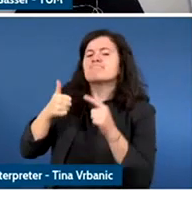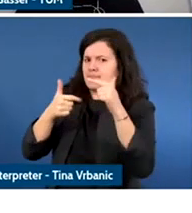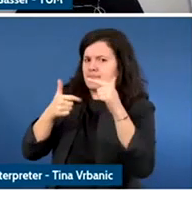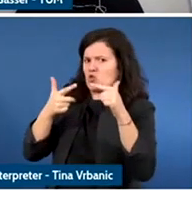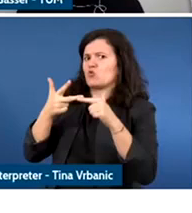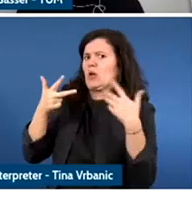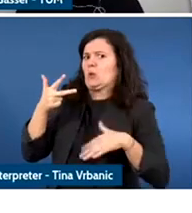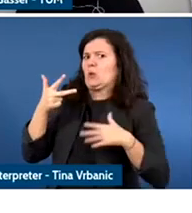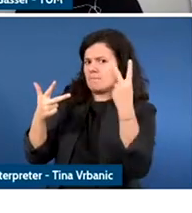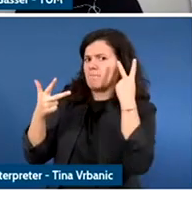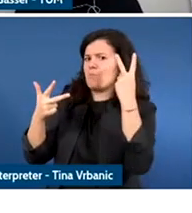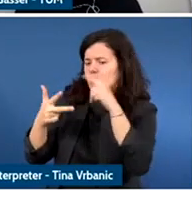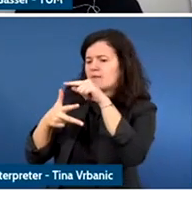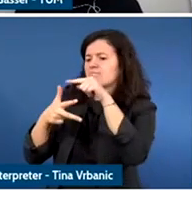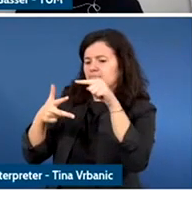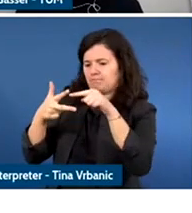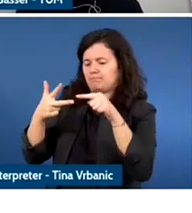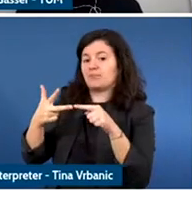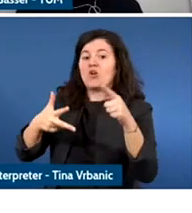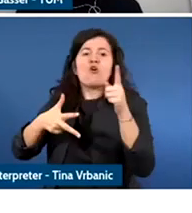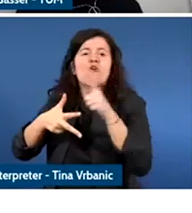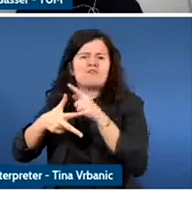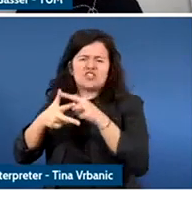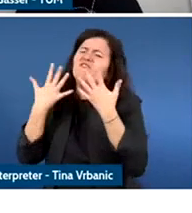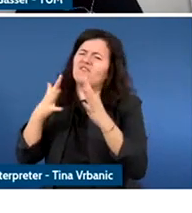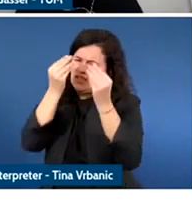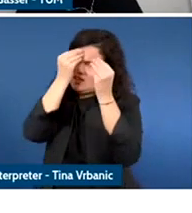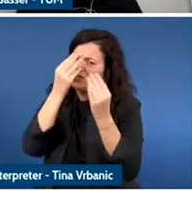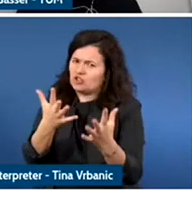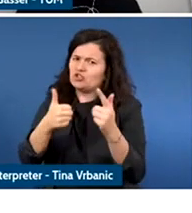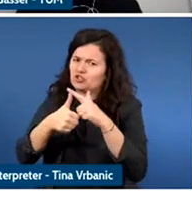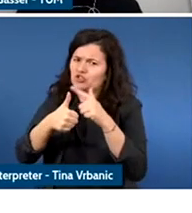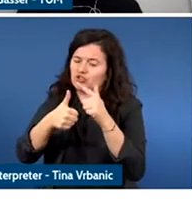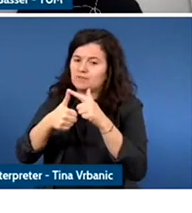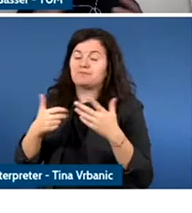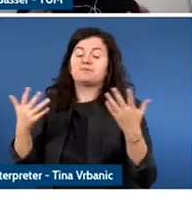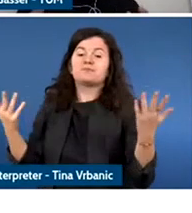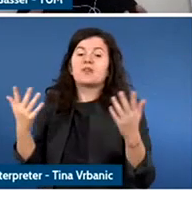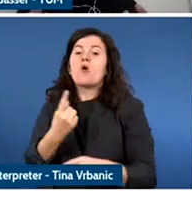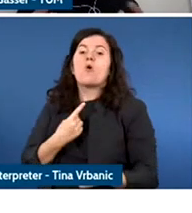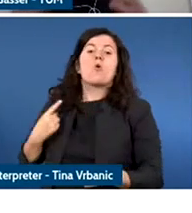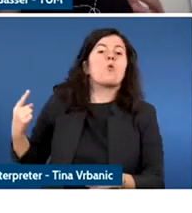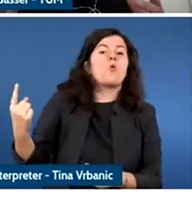The first I already mentioned and that is yes, of course, we all have as policy